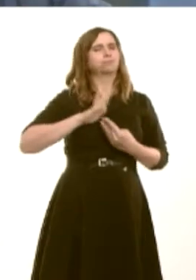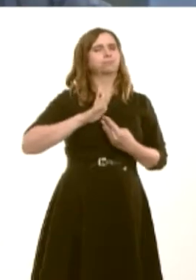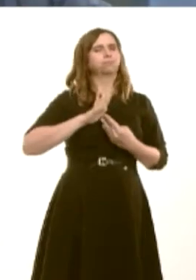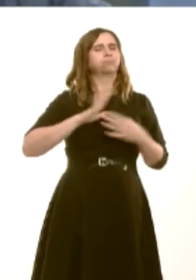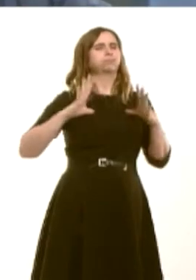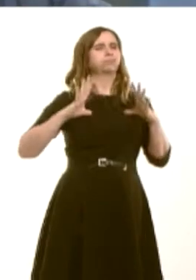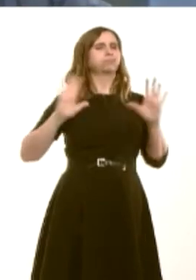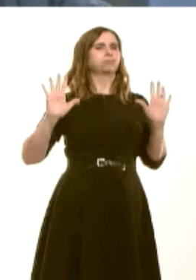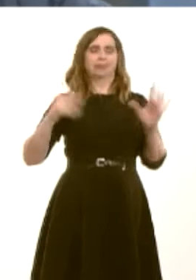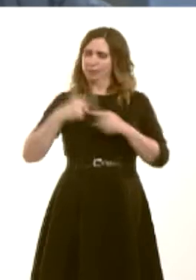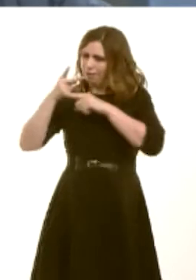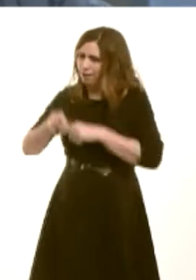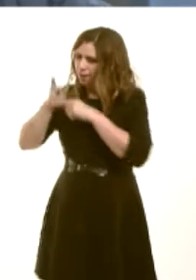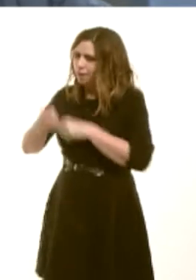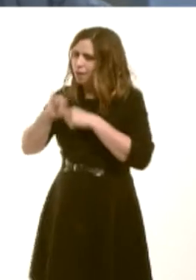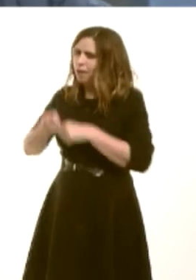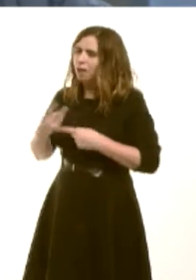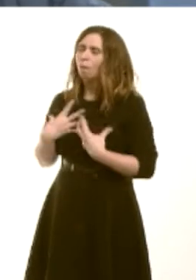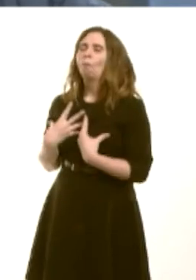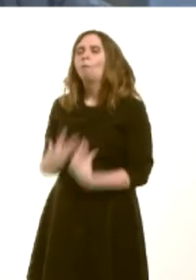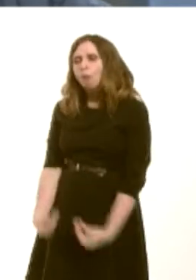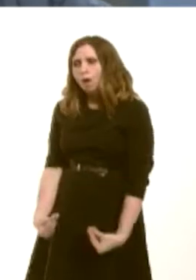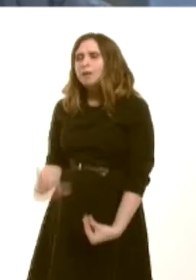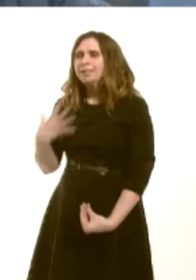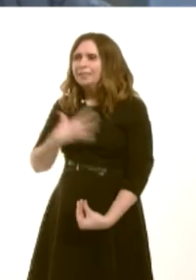caring duties in order that they can recharge their batteries and, of course, to prevent